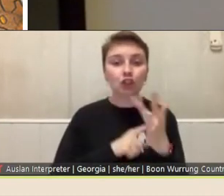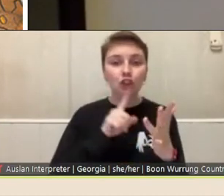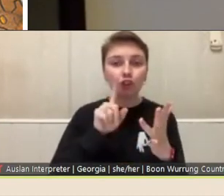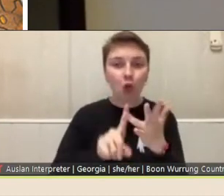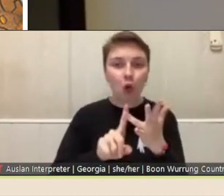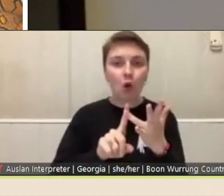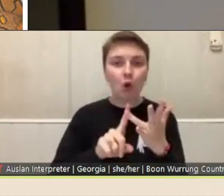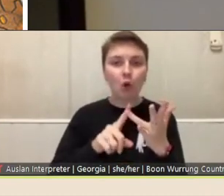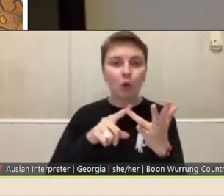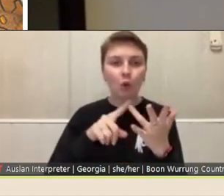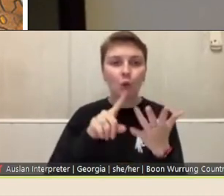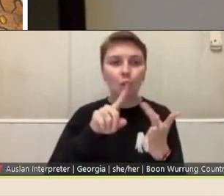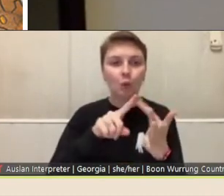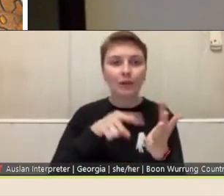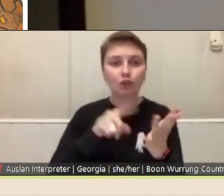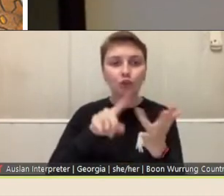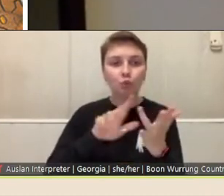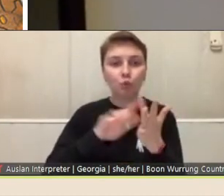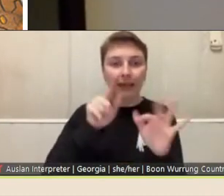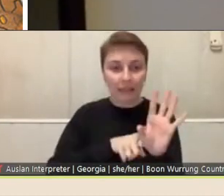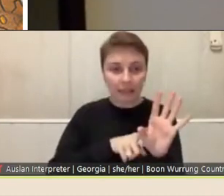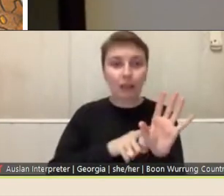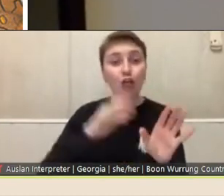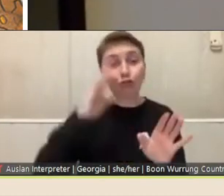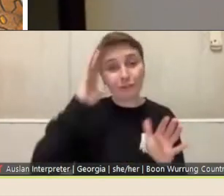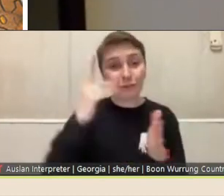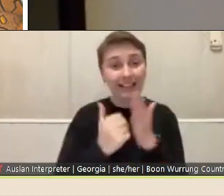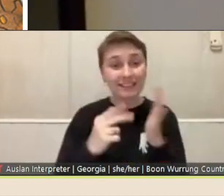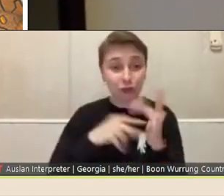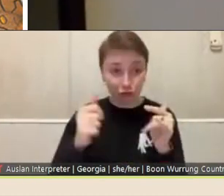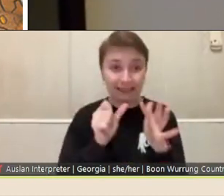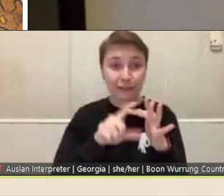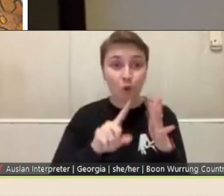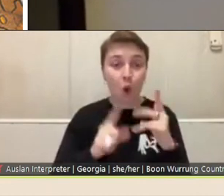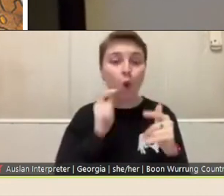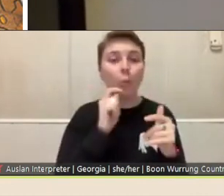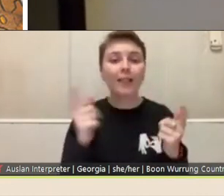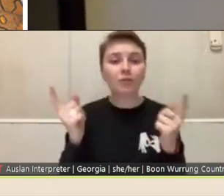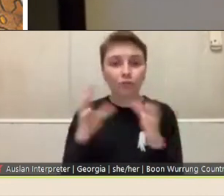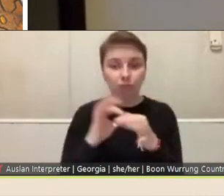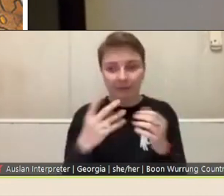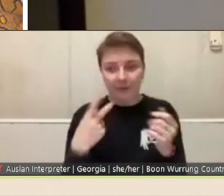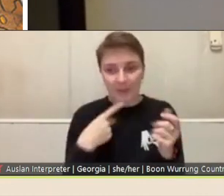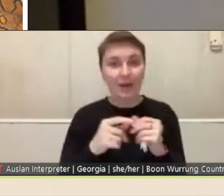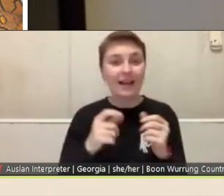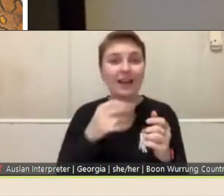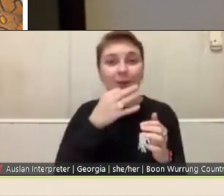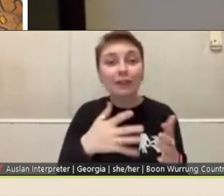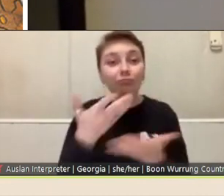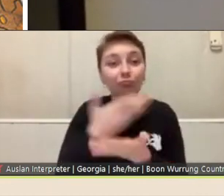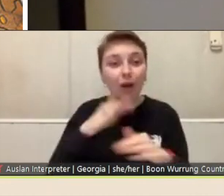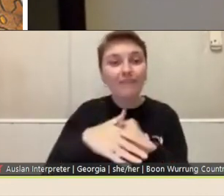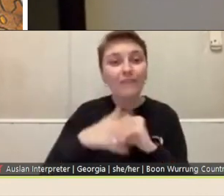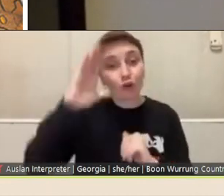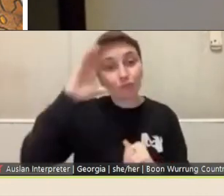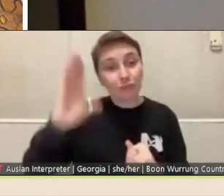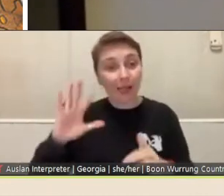Arts Victoria, will join me in a mini conversation about our regional engagement and fellowships.